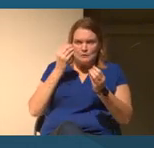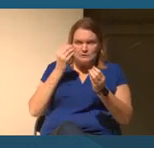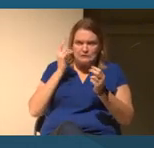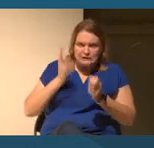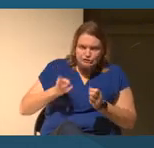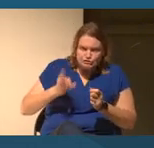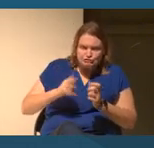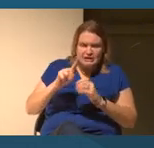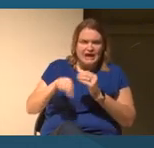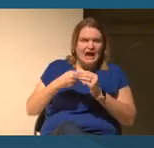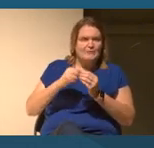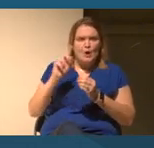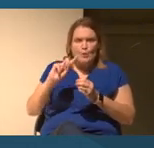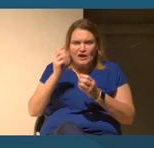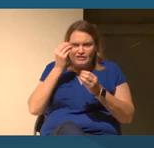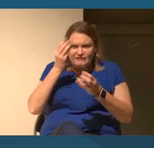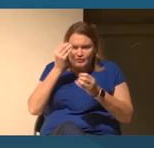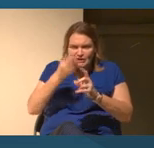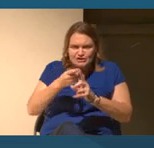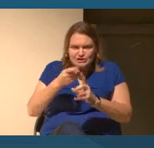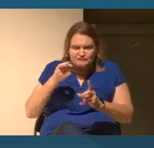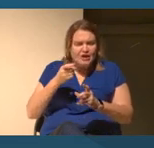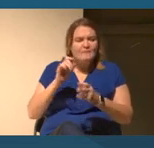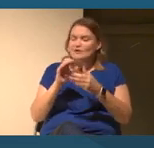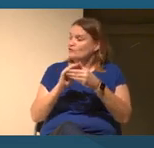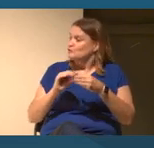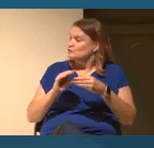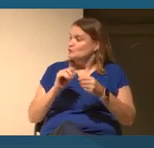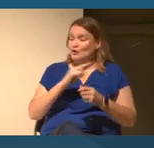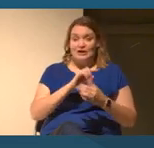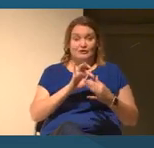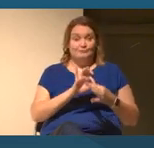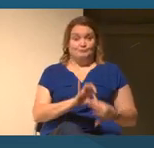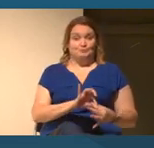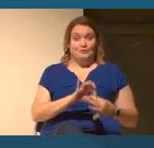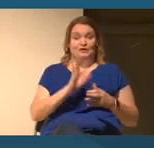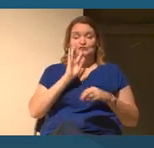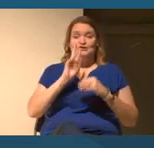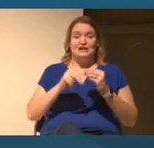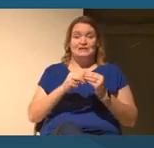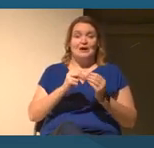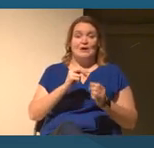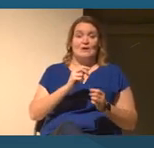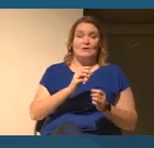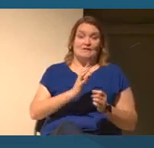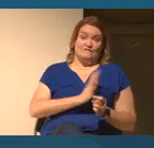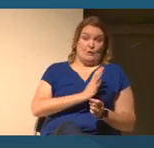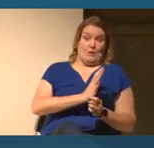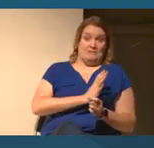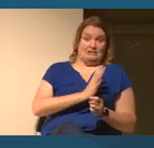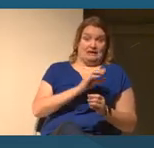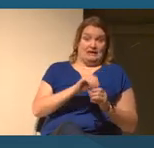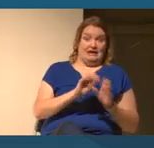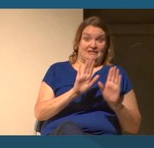I'm really struck by the story you told about learning history both informally and inside the classroom.